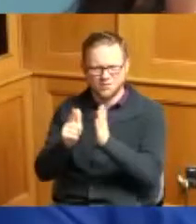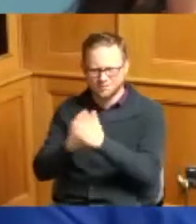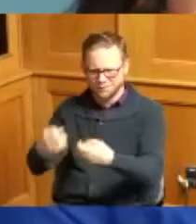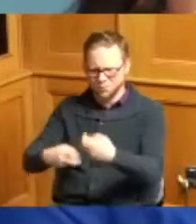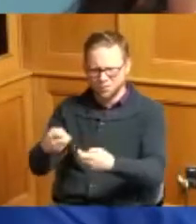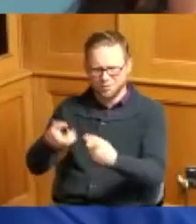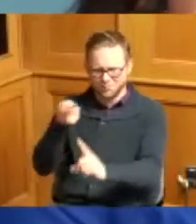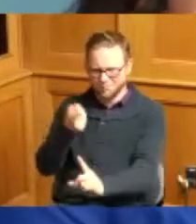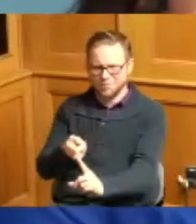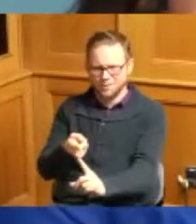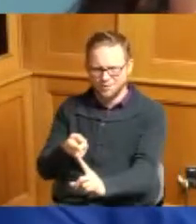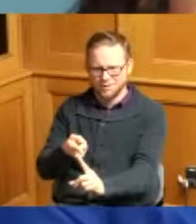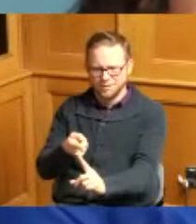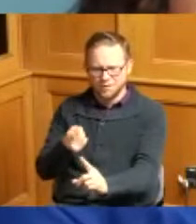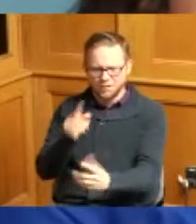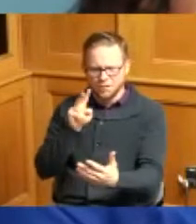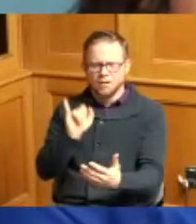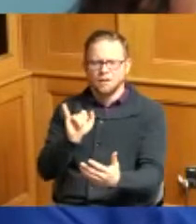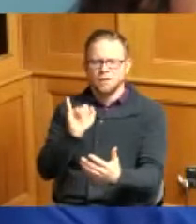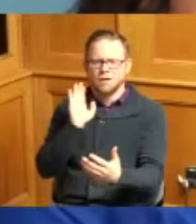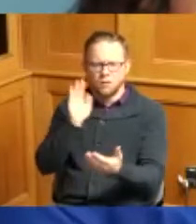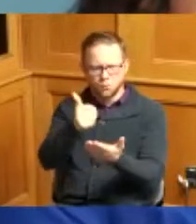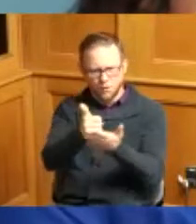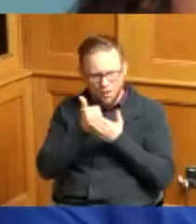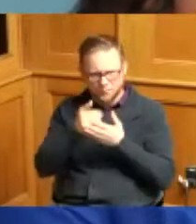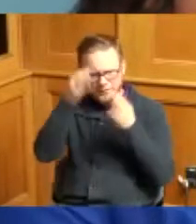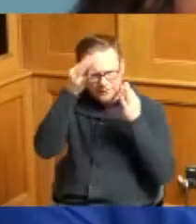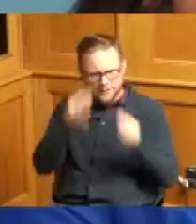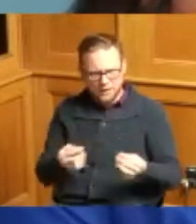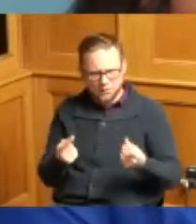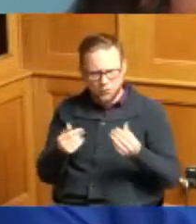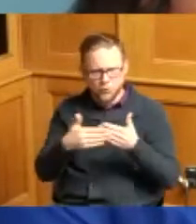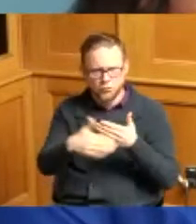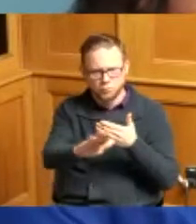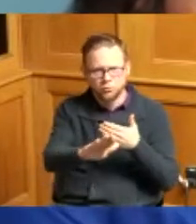and that would help me as far as going forward because I he gets to talk about the bumblebees